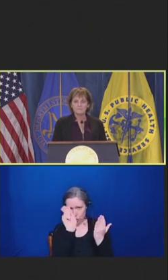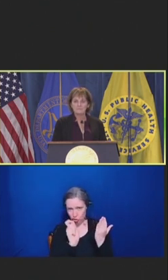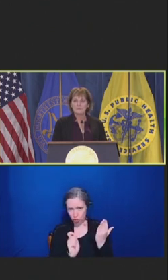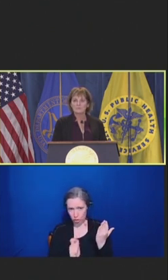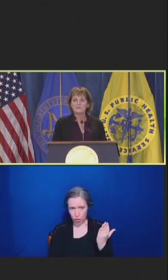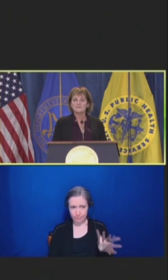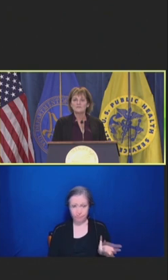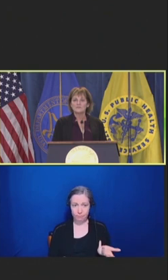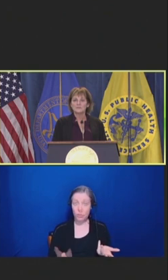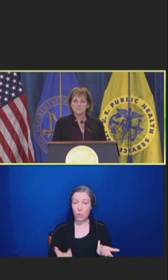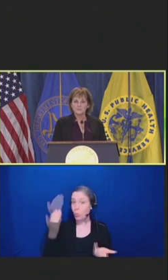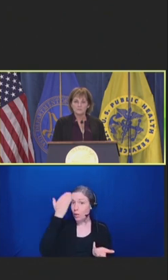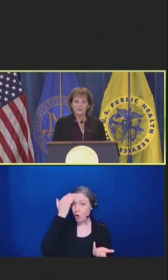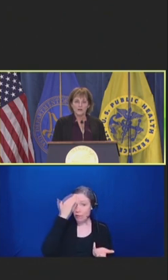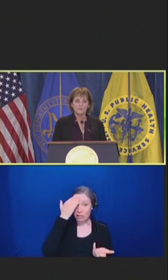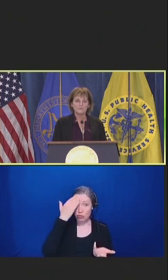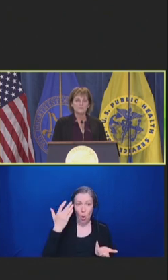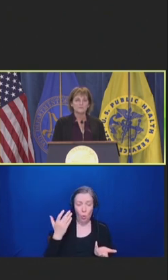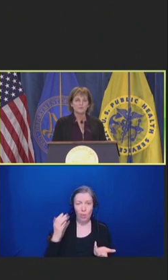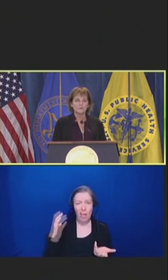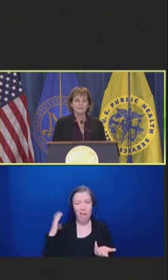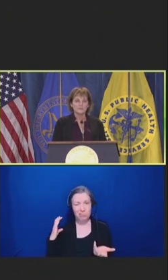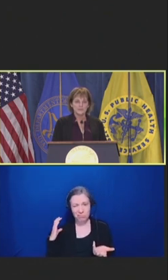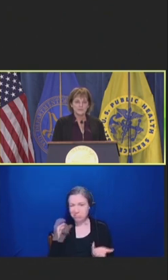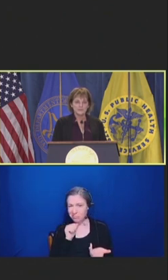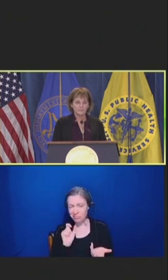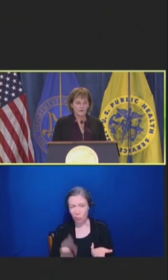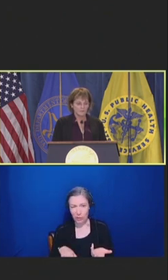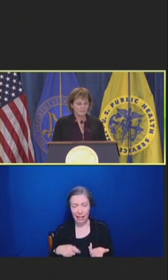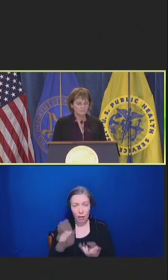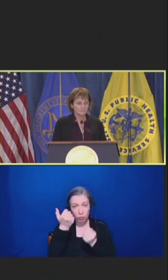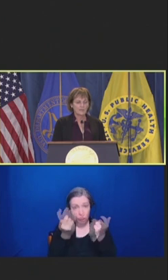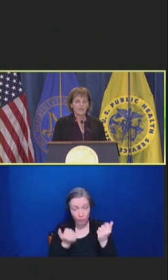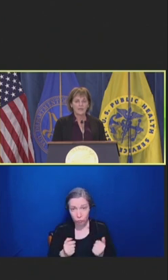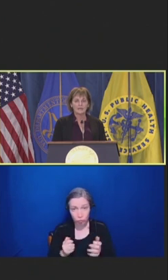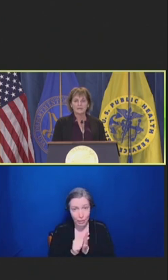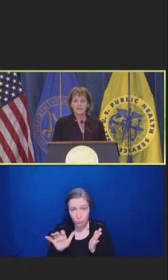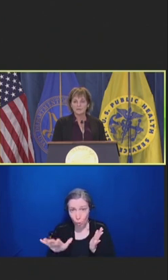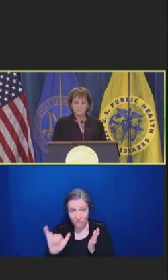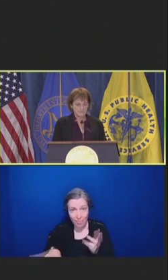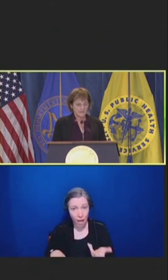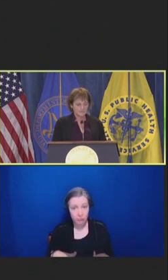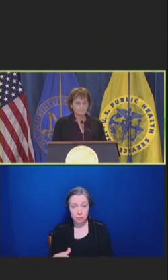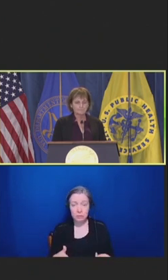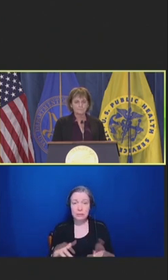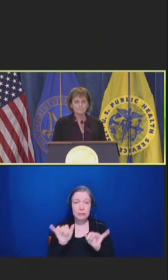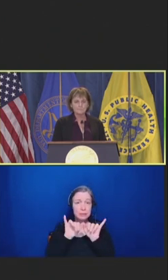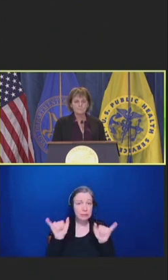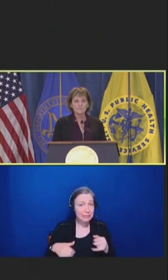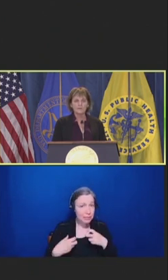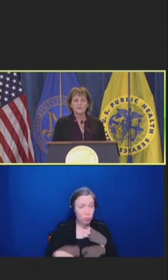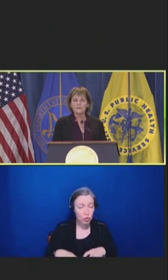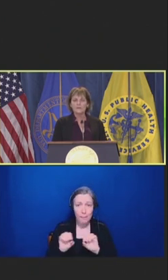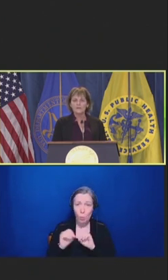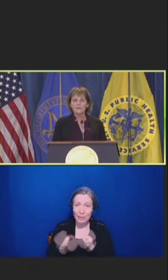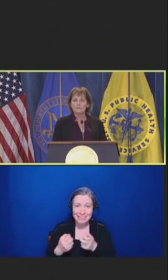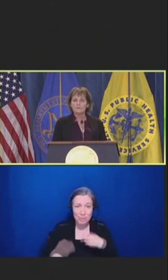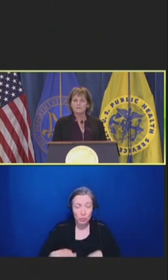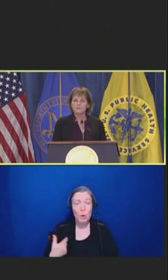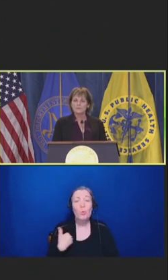But this is a system problem, this is an organization problem, and it can be done.